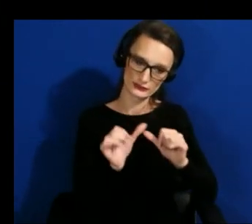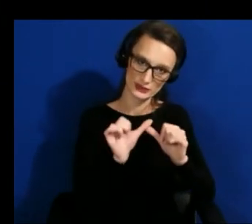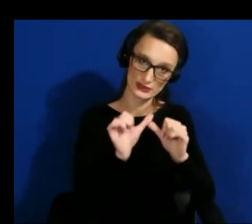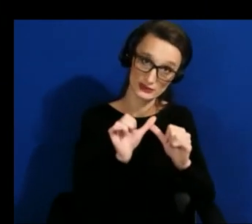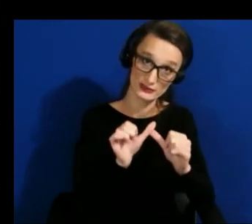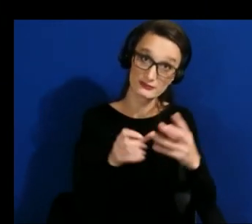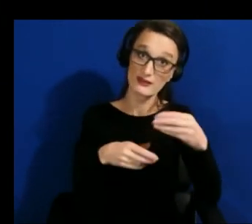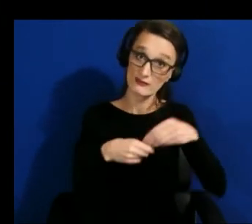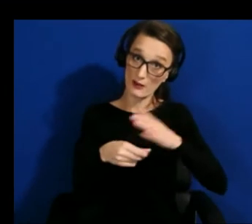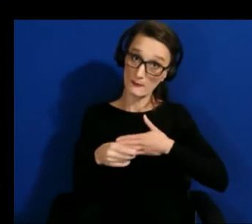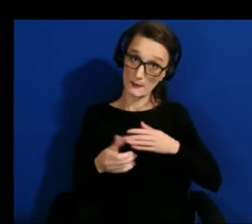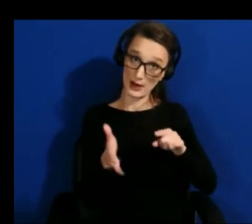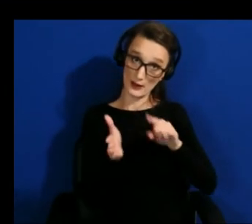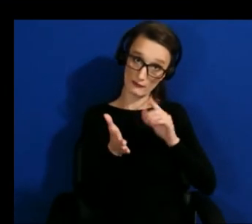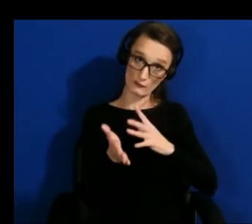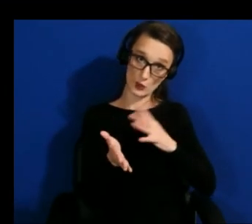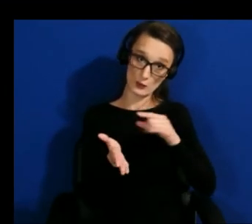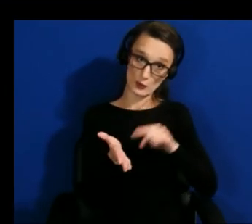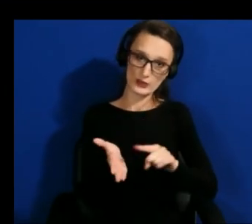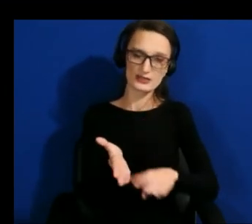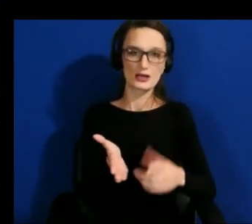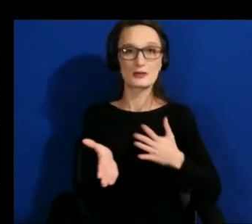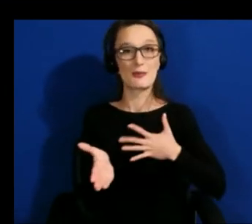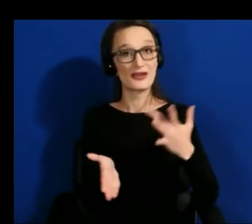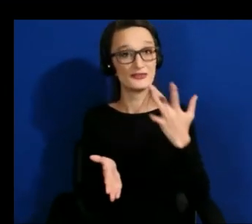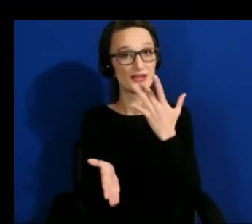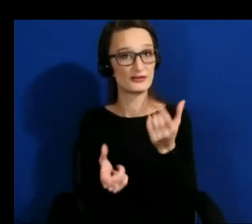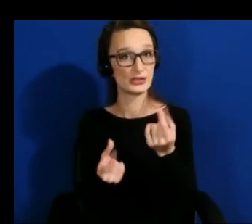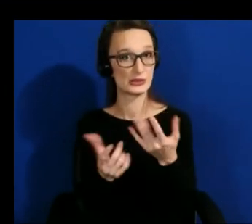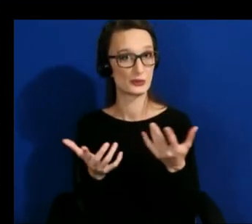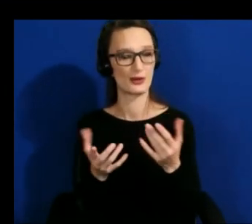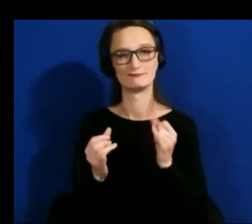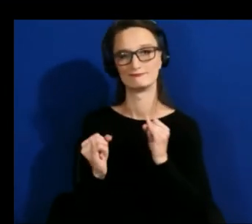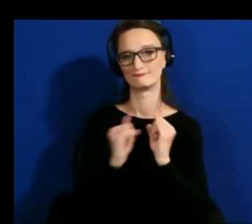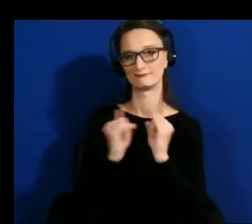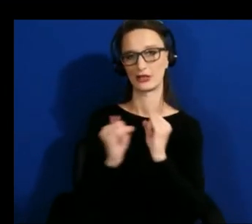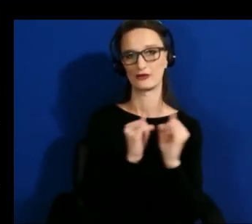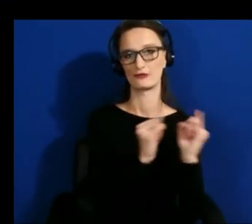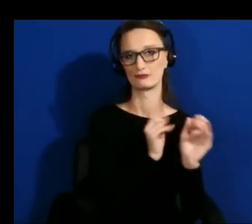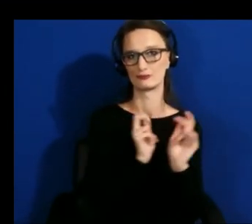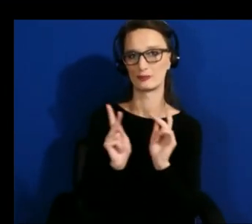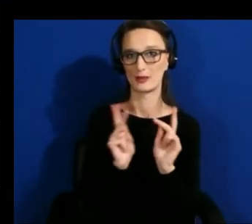like one of my favorite things to do in addition to building stuff and testing it and so i've done